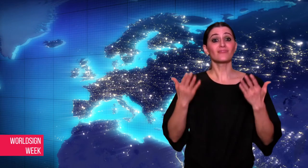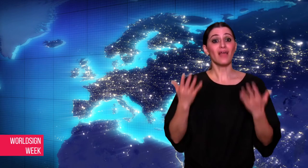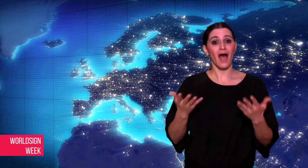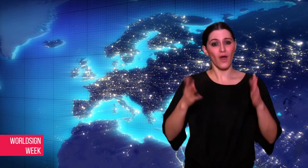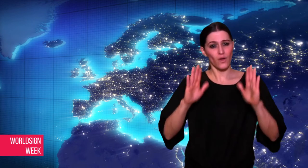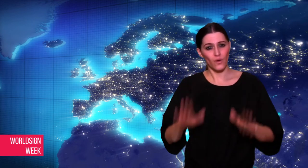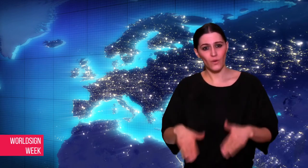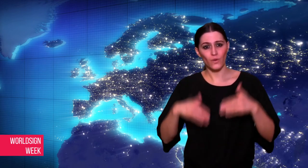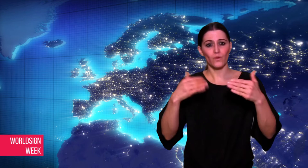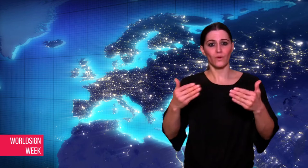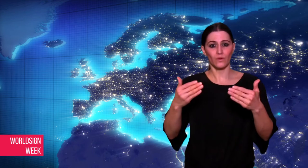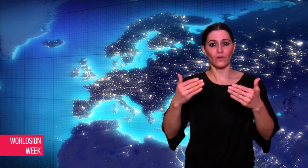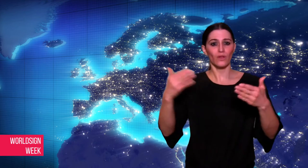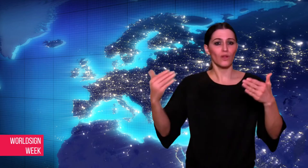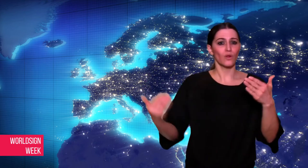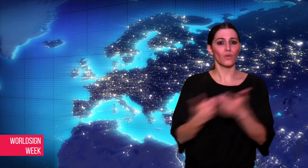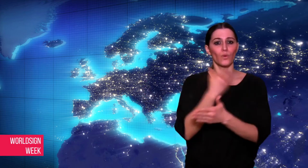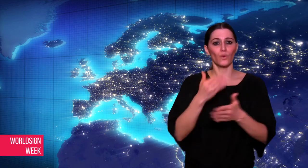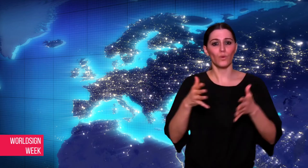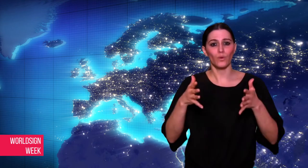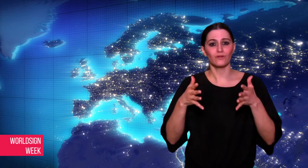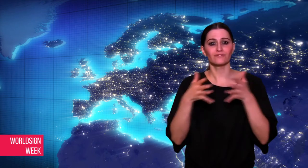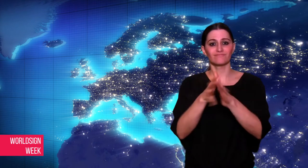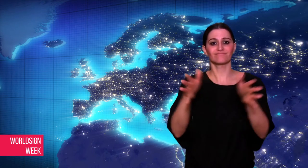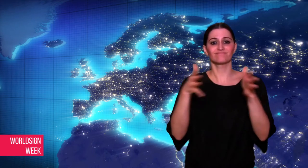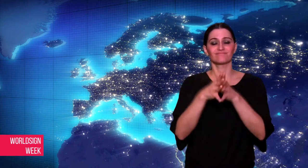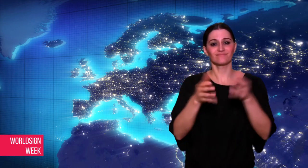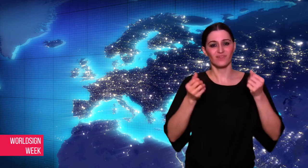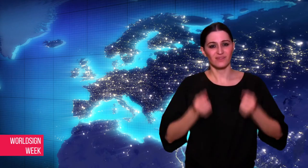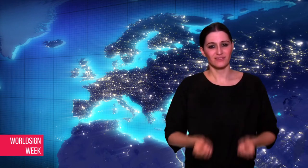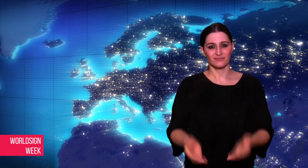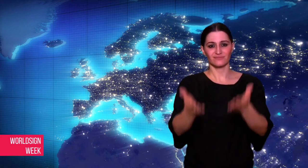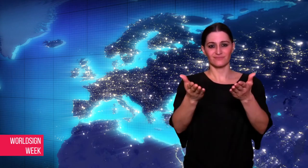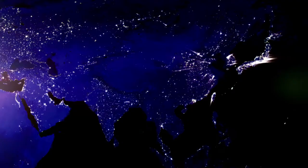Now, let’s go to next story.